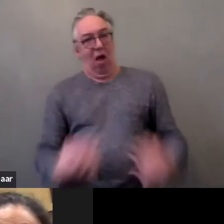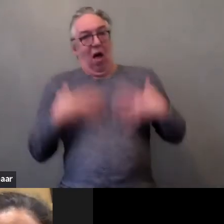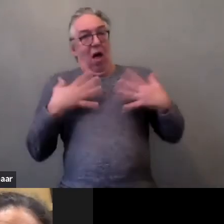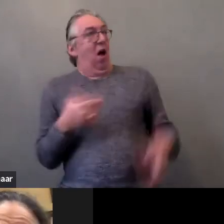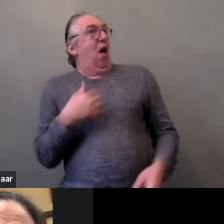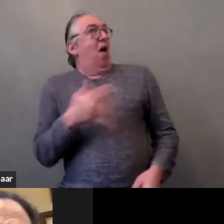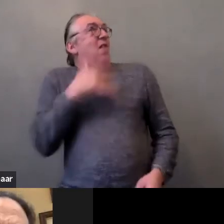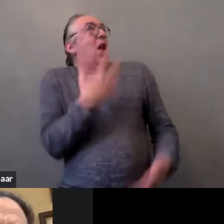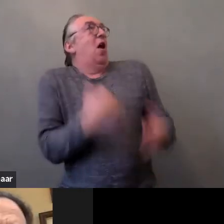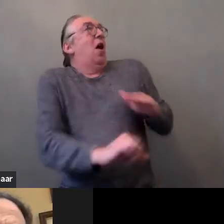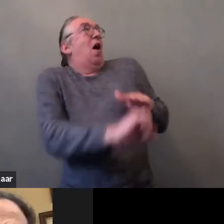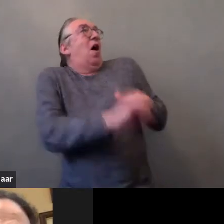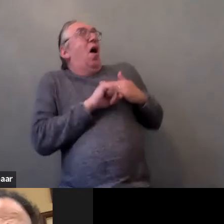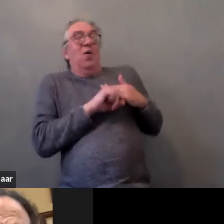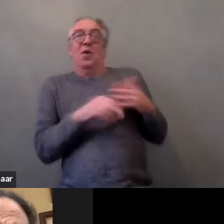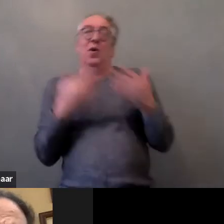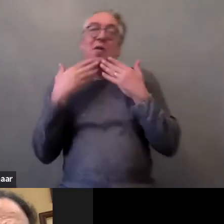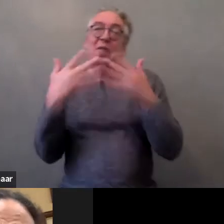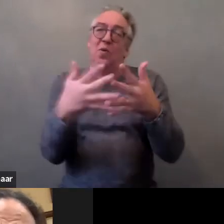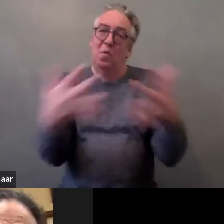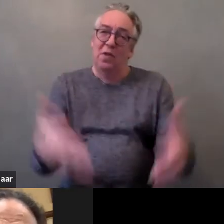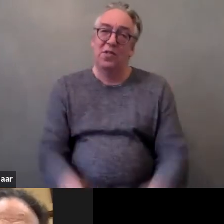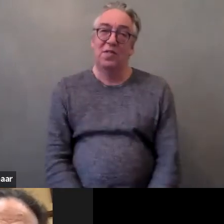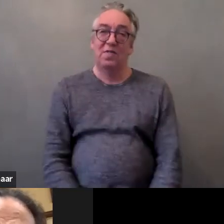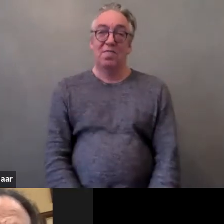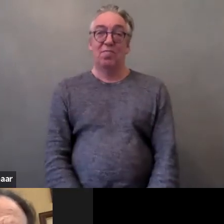Thank you very much because with your example,